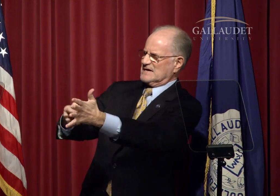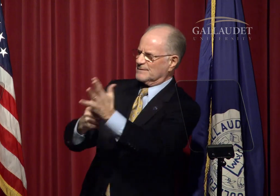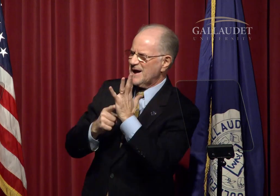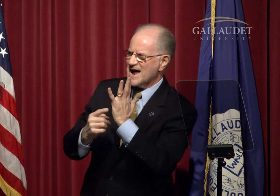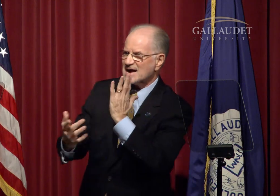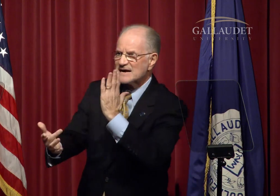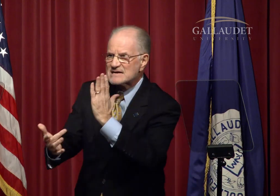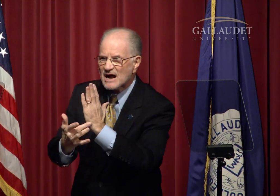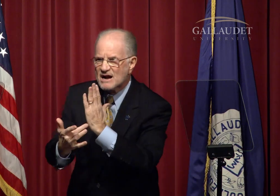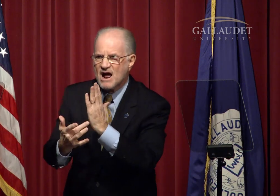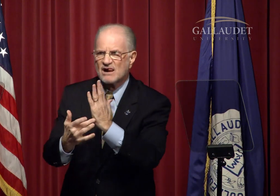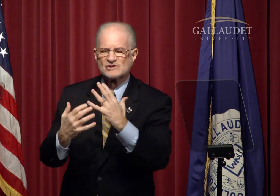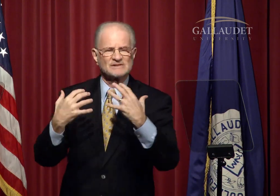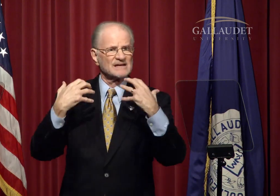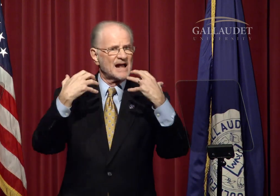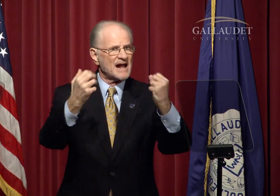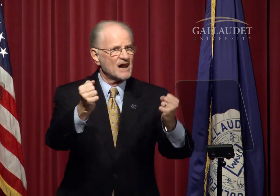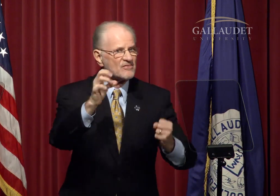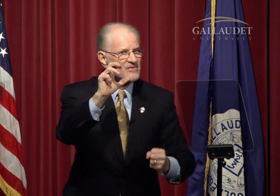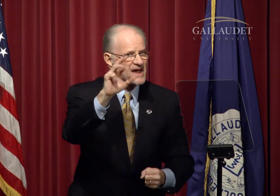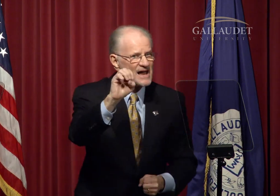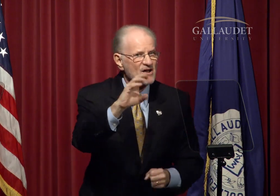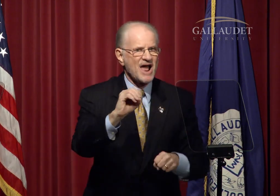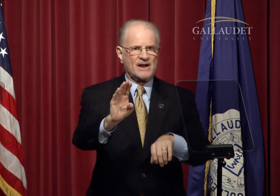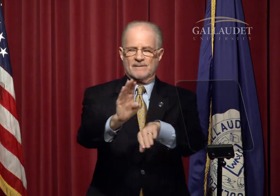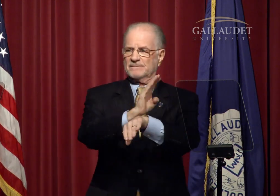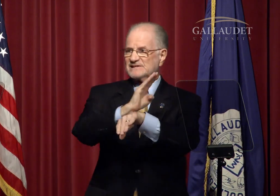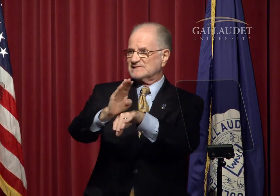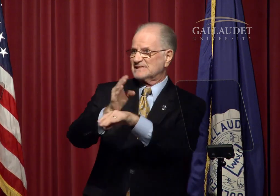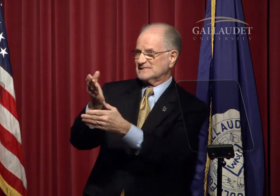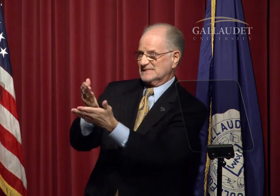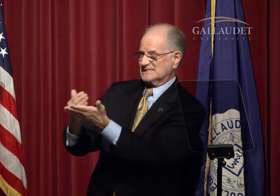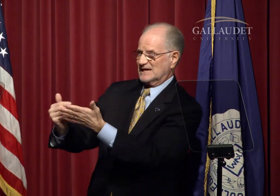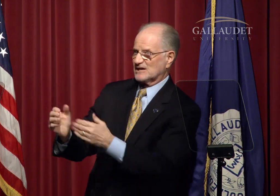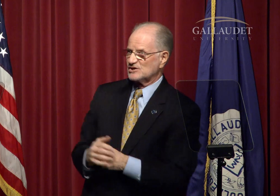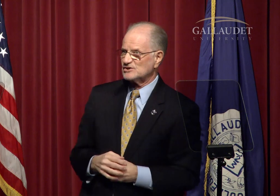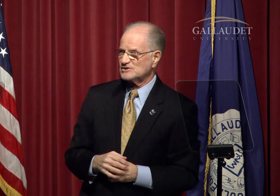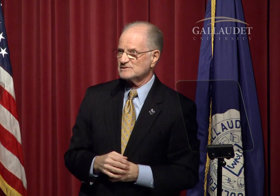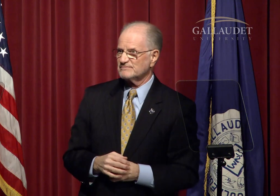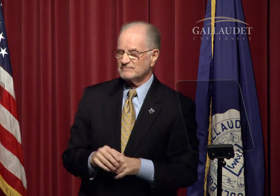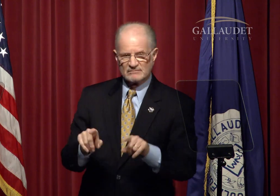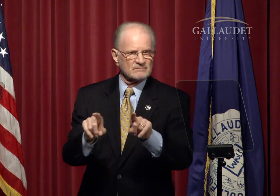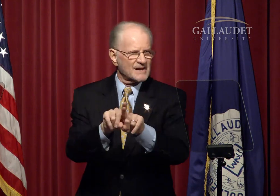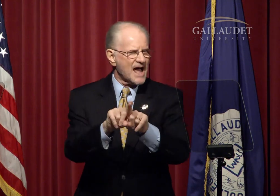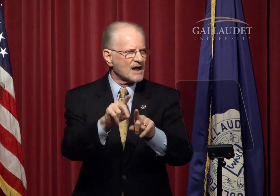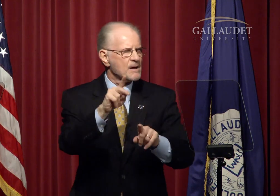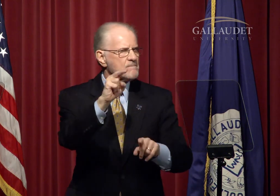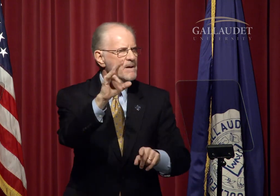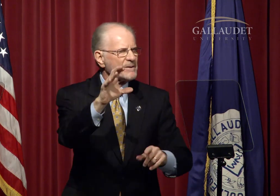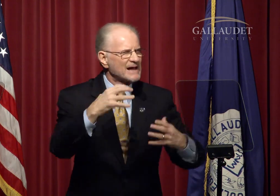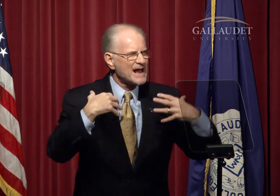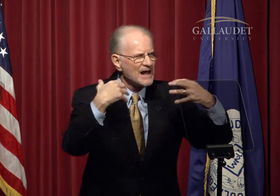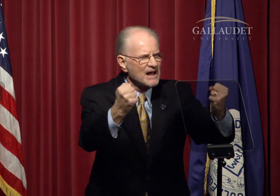for the workforce in high demand technology, health care, and business sectors: